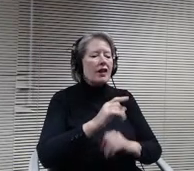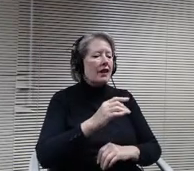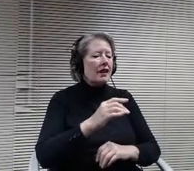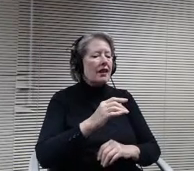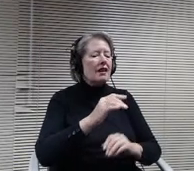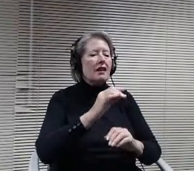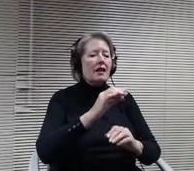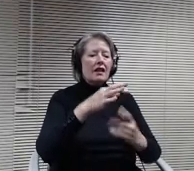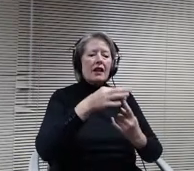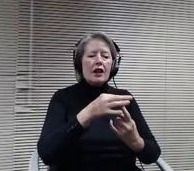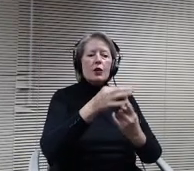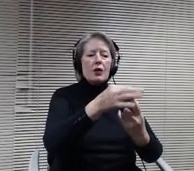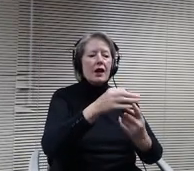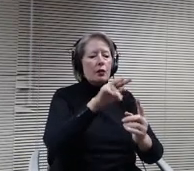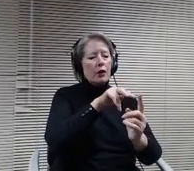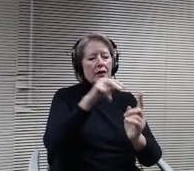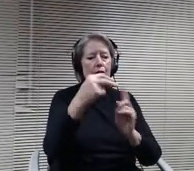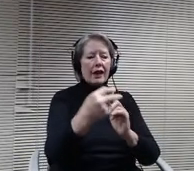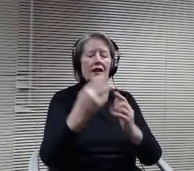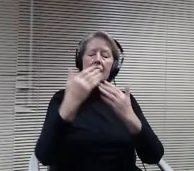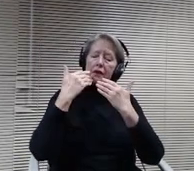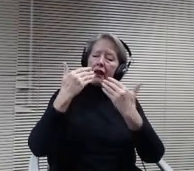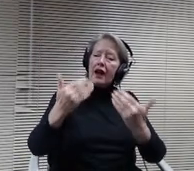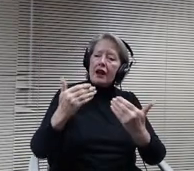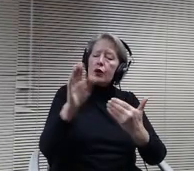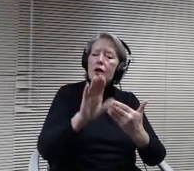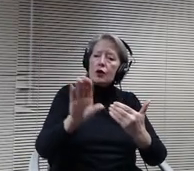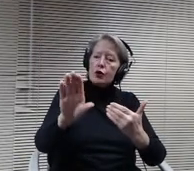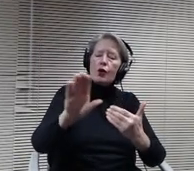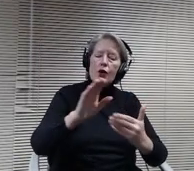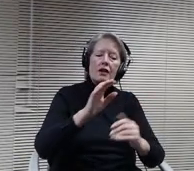staff. We really appreciate it. Thank you. Have a good night.